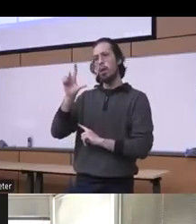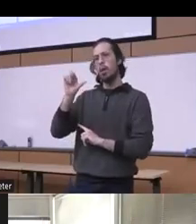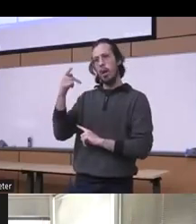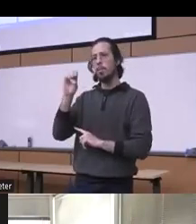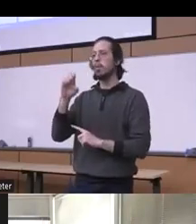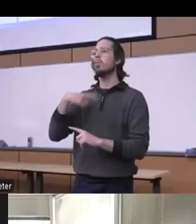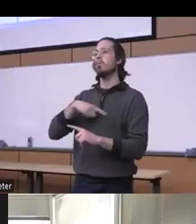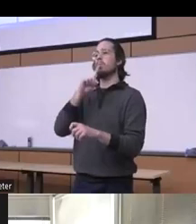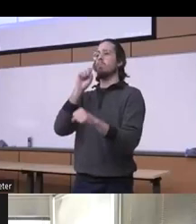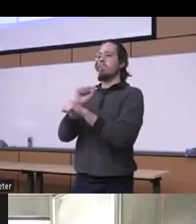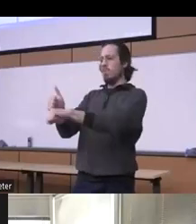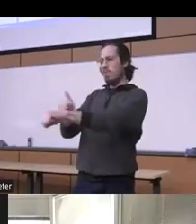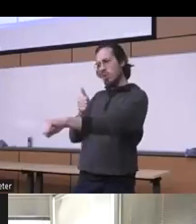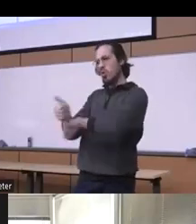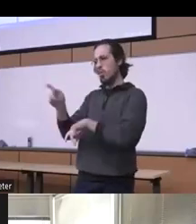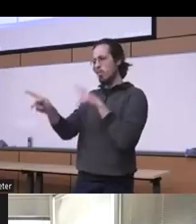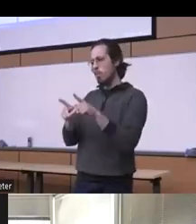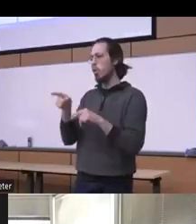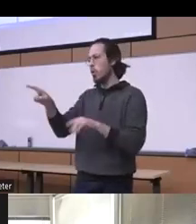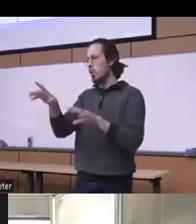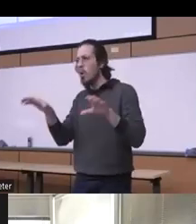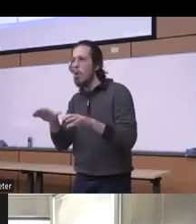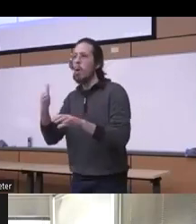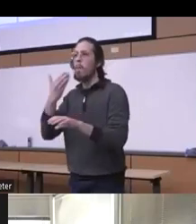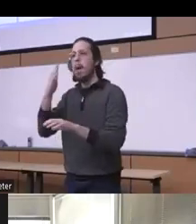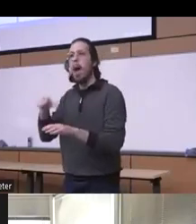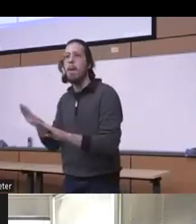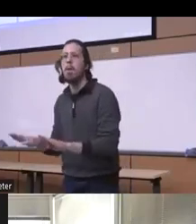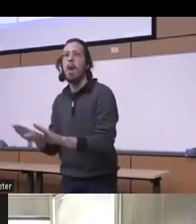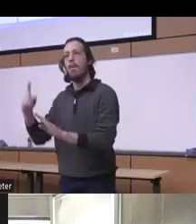people you know of doing something that they wanted to do really intentionally in a sense which